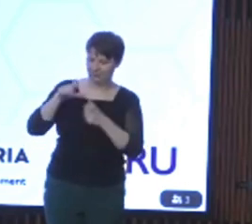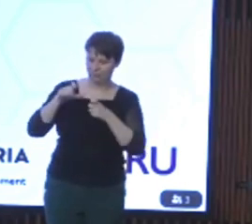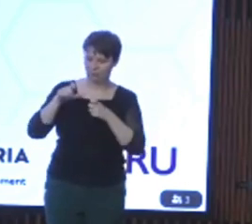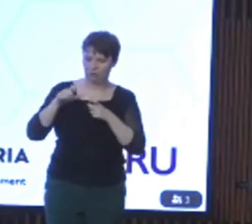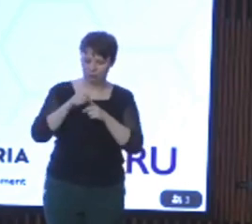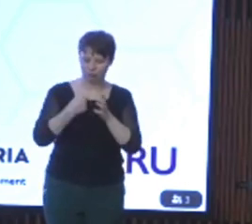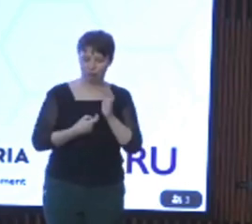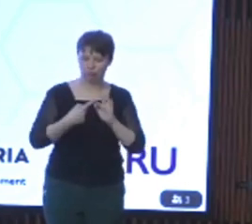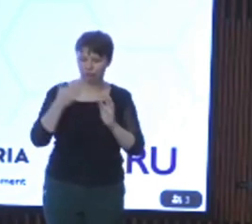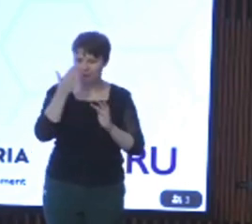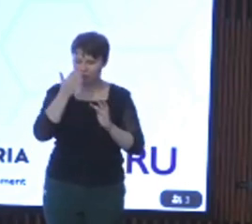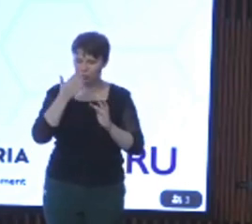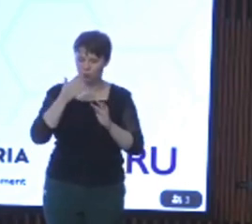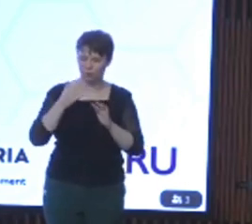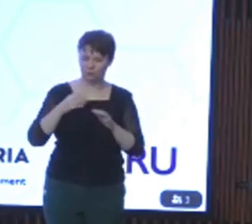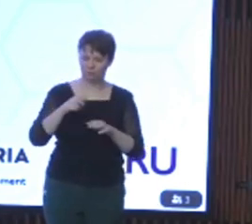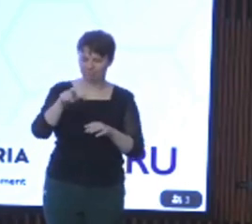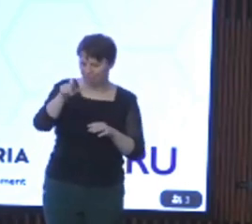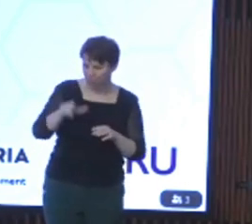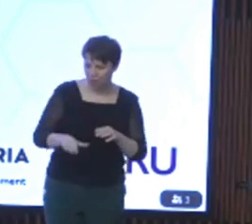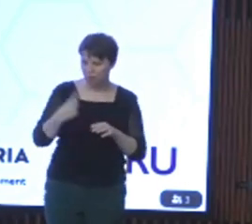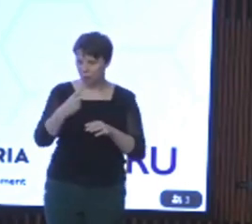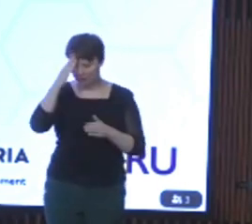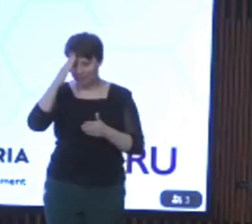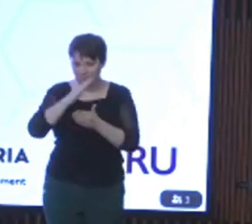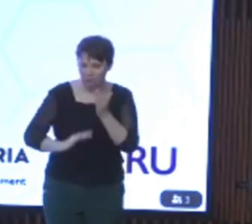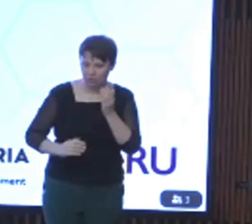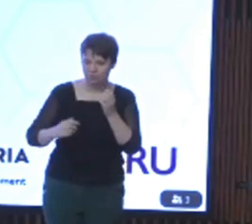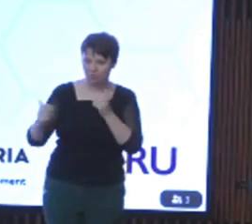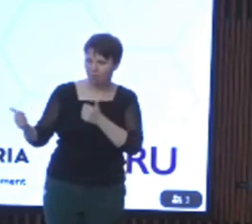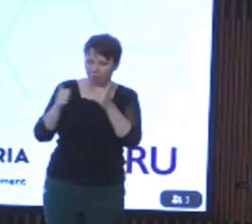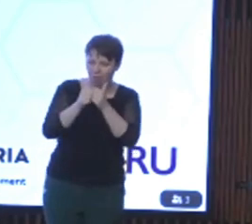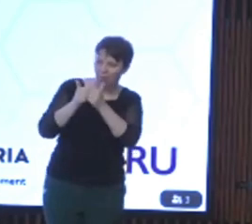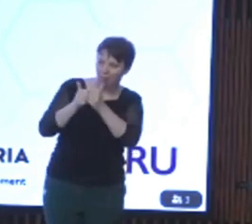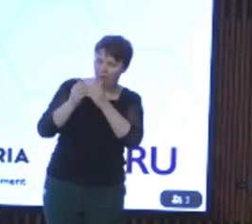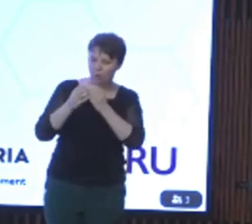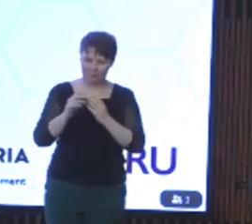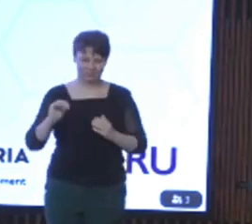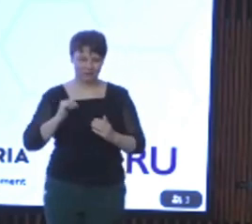experienced professionals who can work with staff to help provide inclusive programs for children,